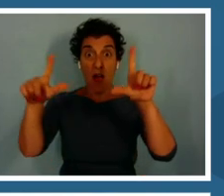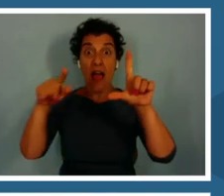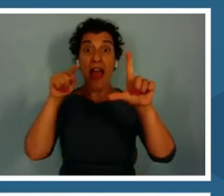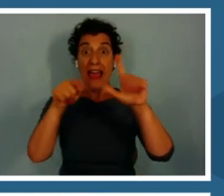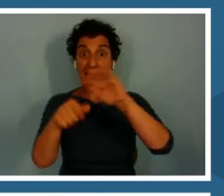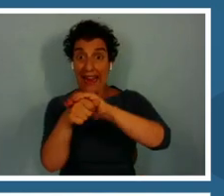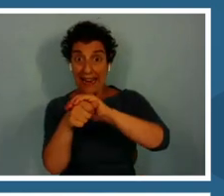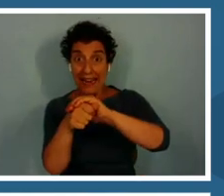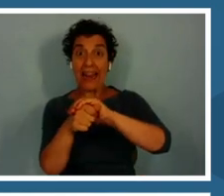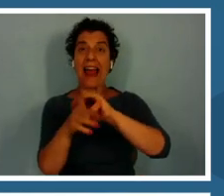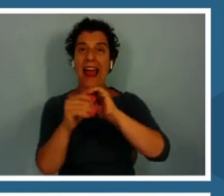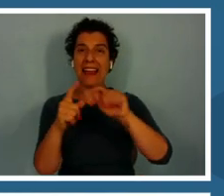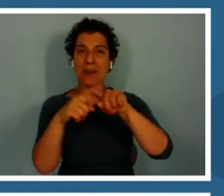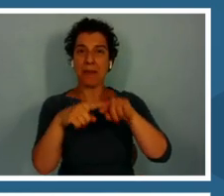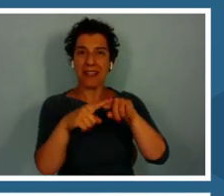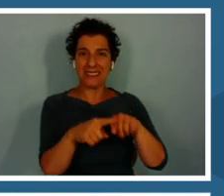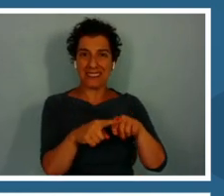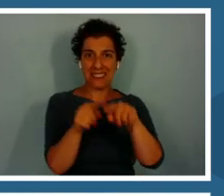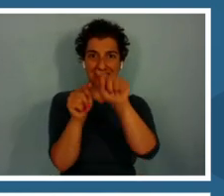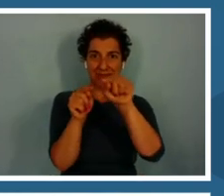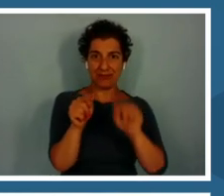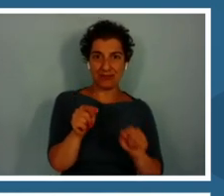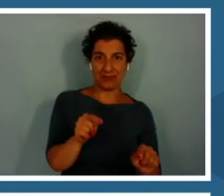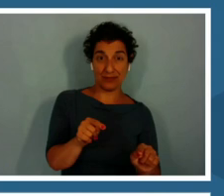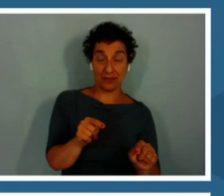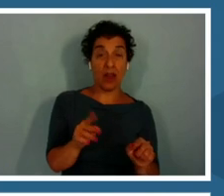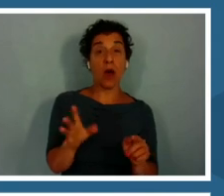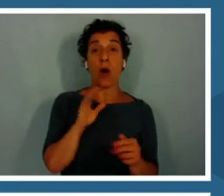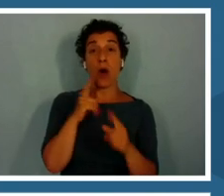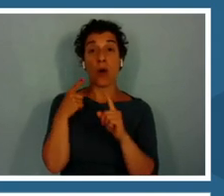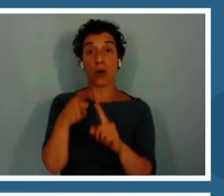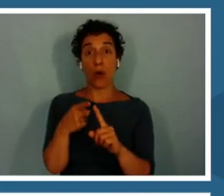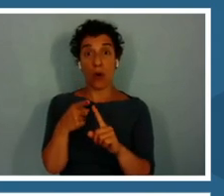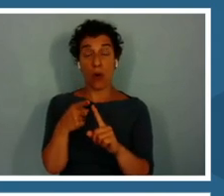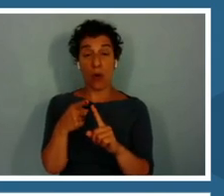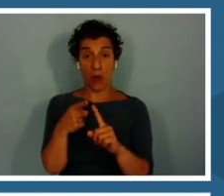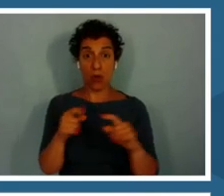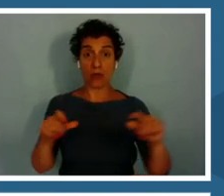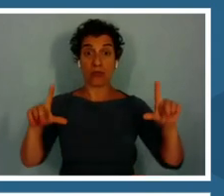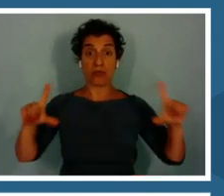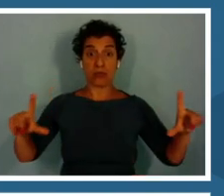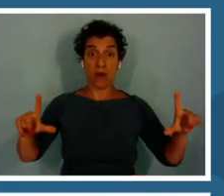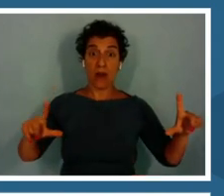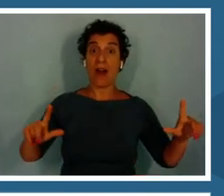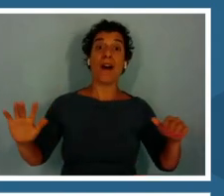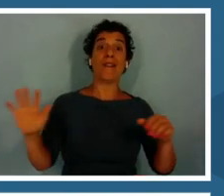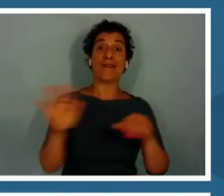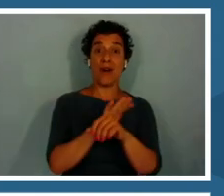In general, the goal is to complete that full healthy food web from the transfer of energy